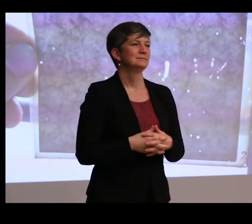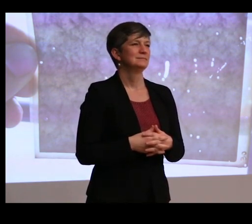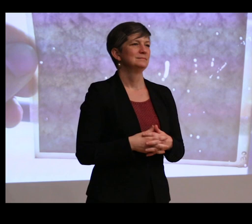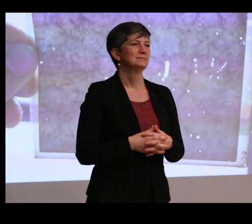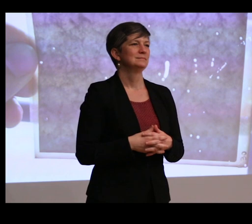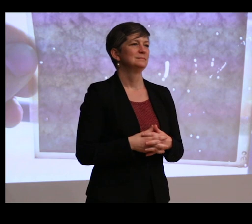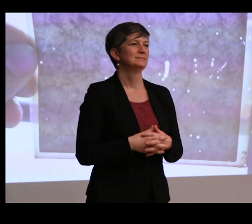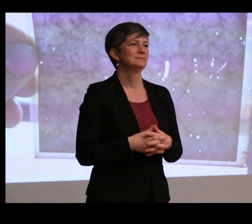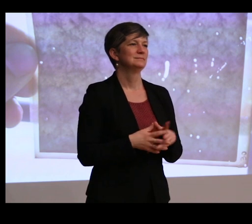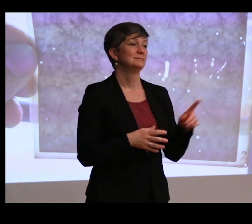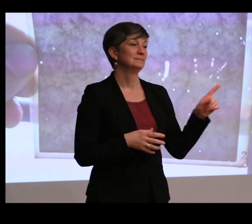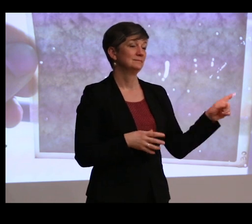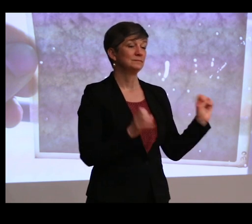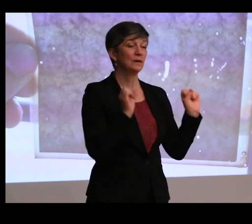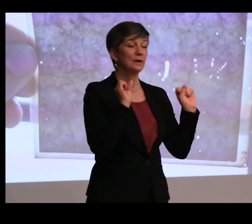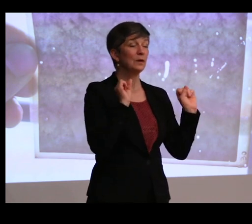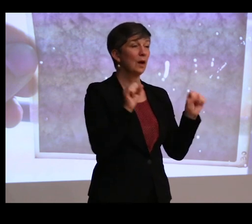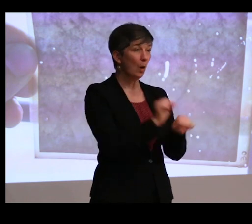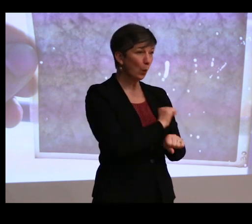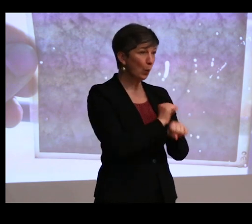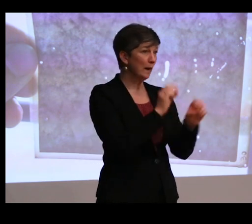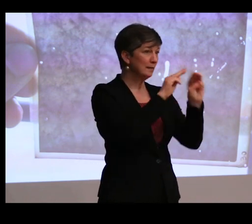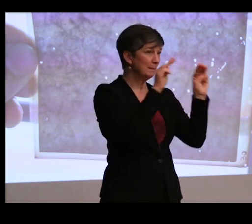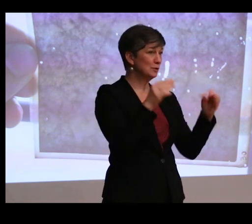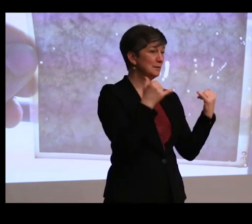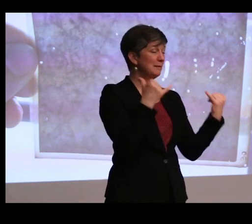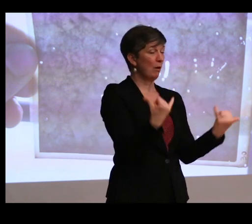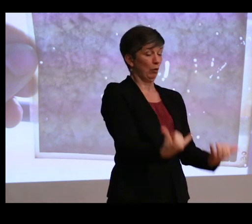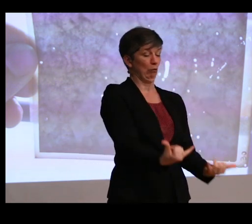So you were able to work in the museum now in the current day.